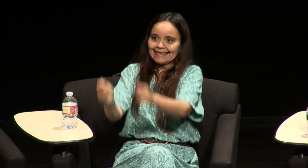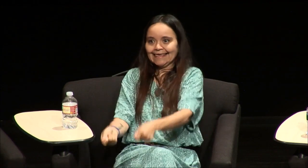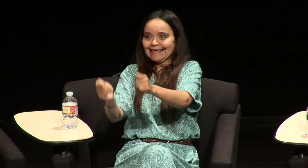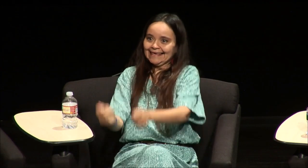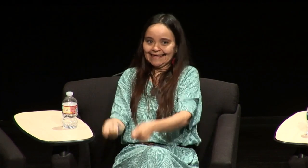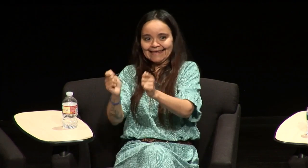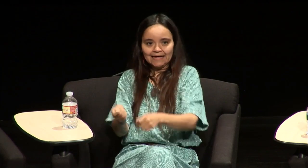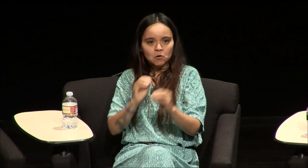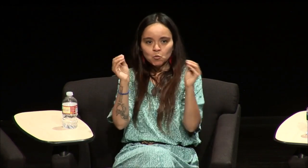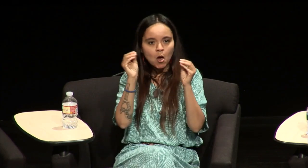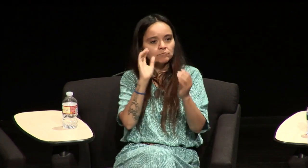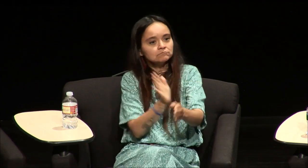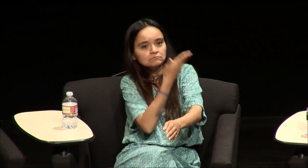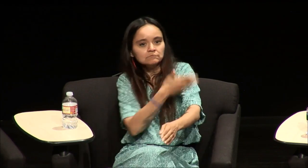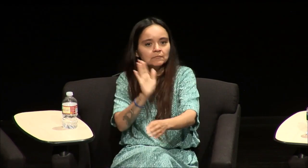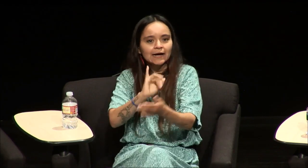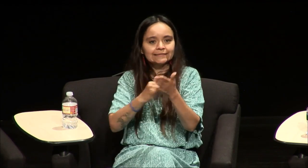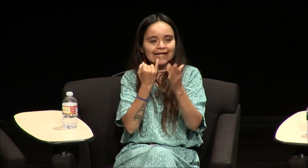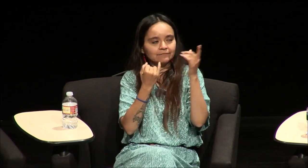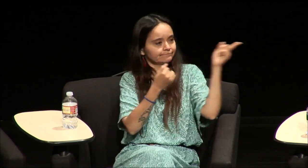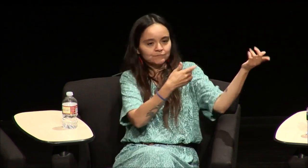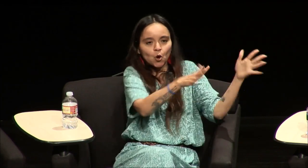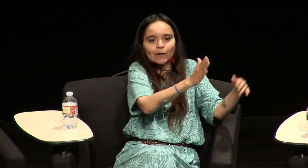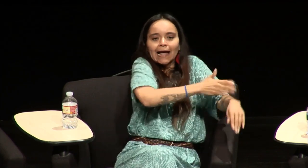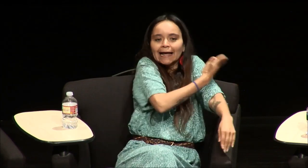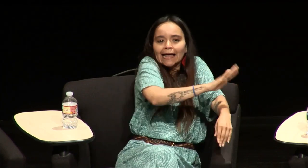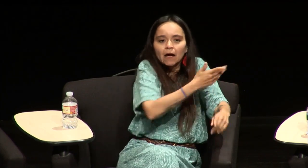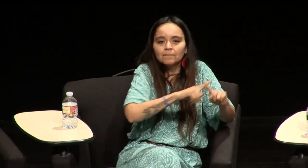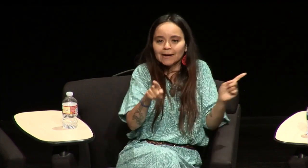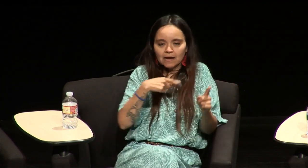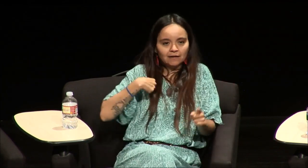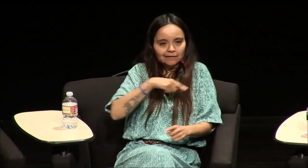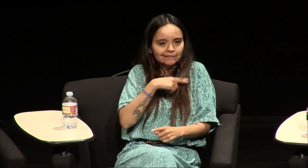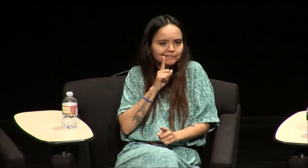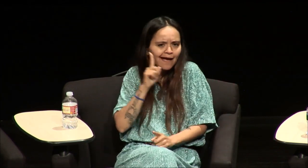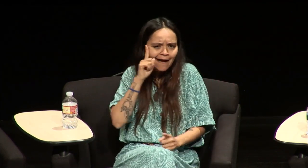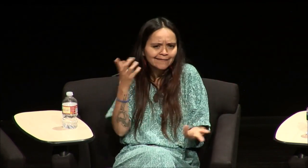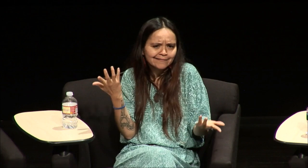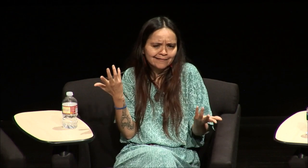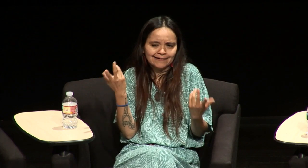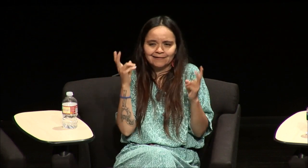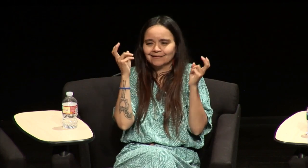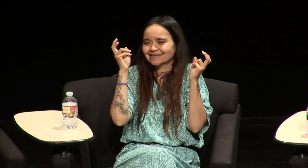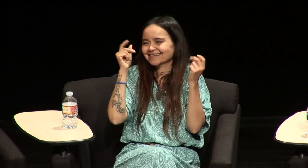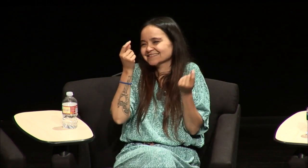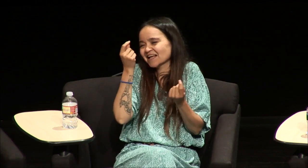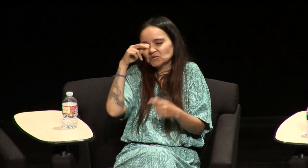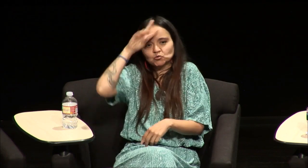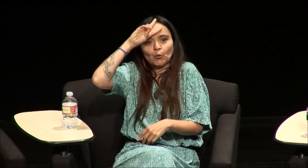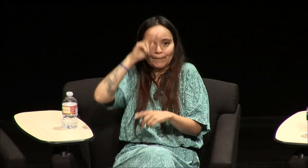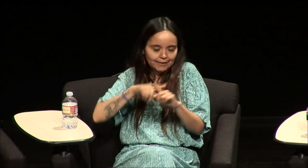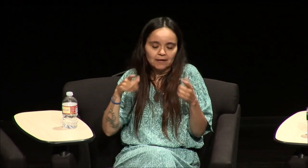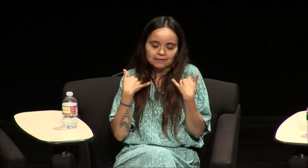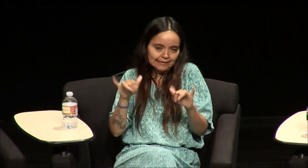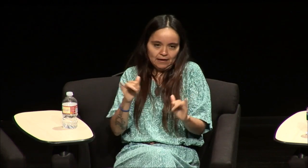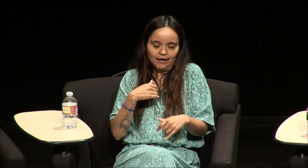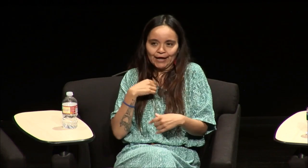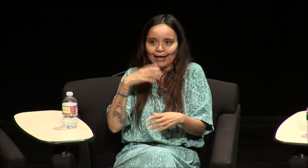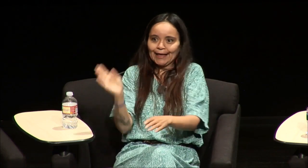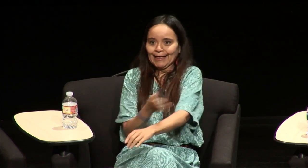said so the boy please continue doing the reins there was no music or the music was already on but we were all deaf so we didn't know was so stupid